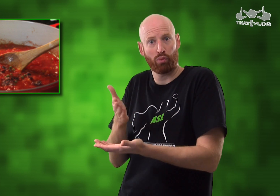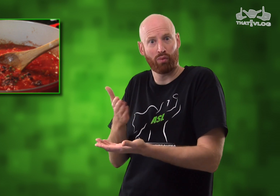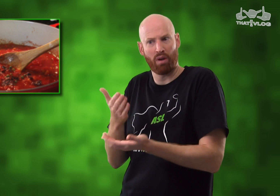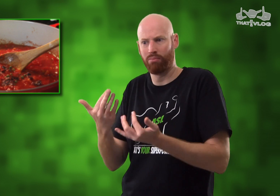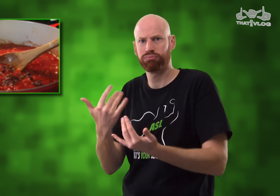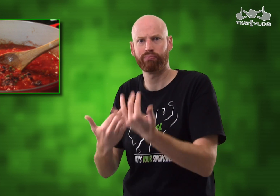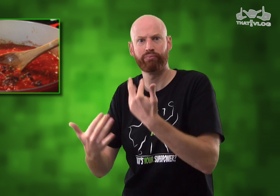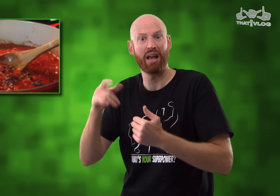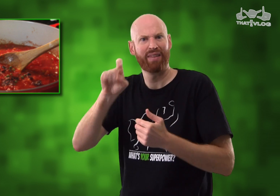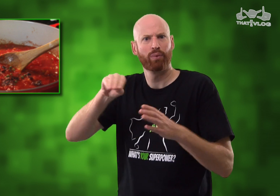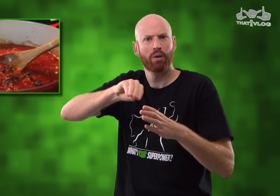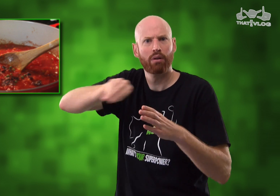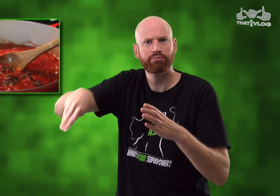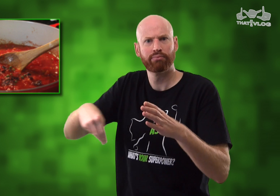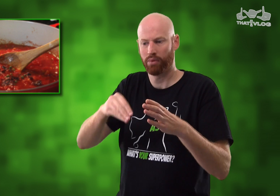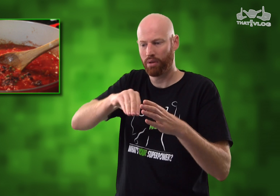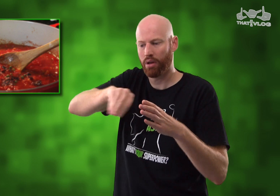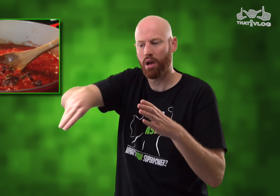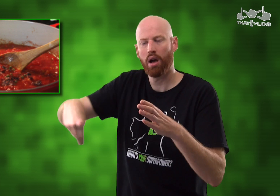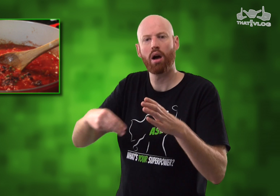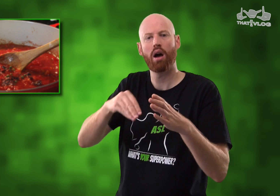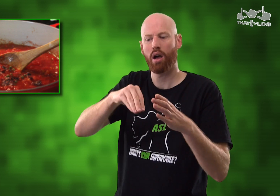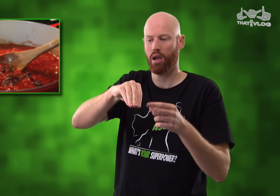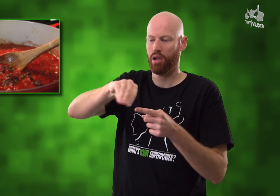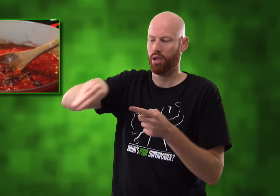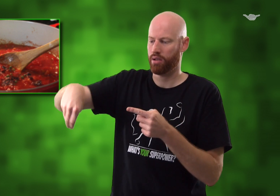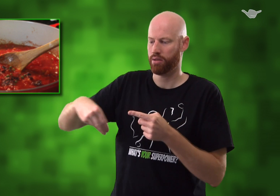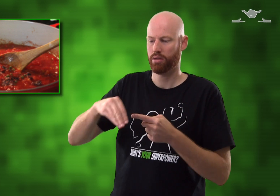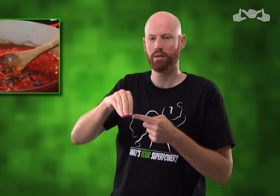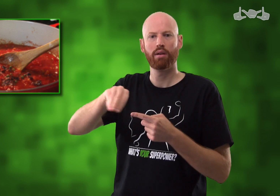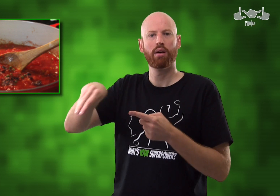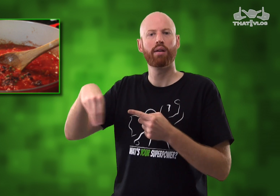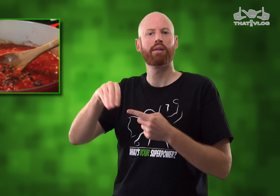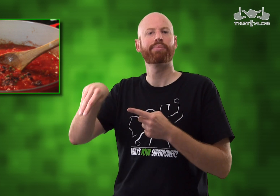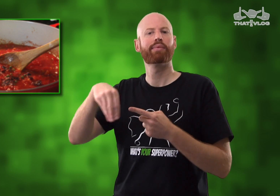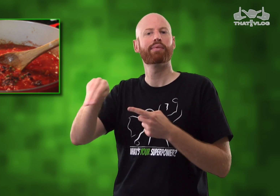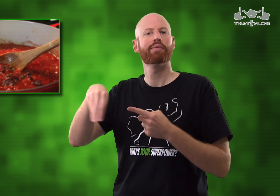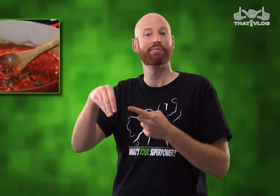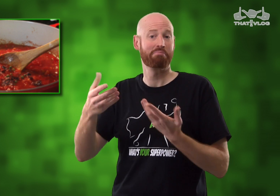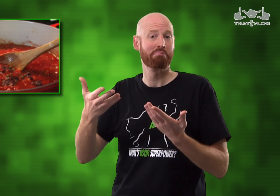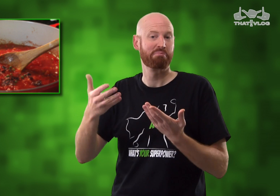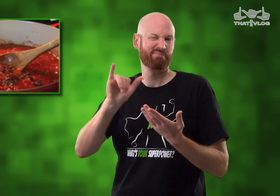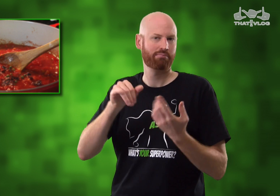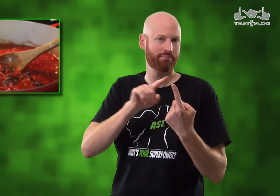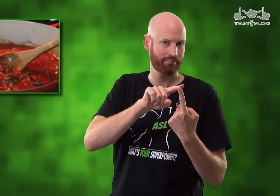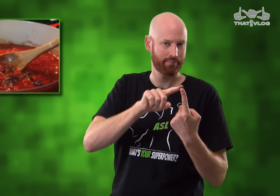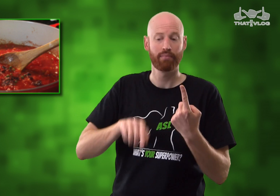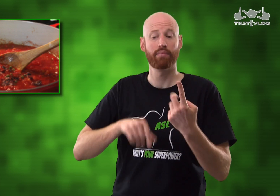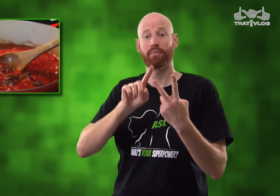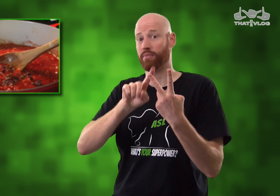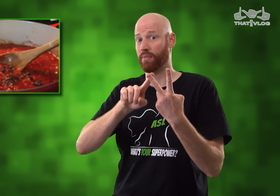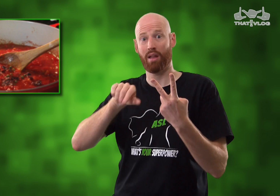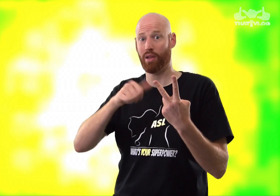and other meals. Now, while you're cooking that sauce you have to make sure that you're constantly stirring the sauce. which might be where that sign